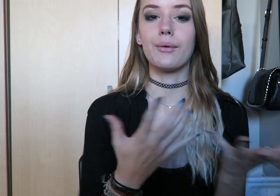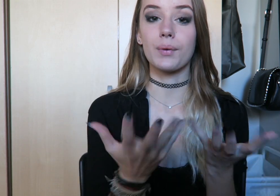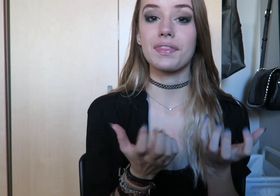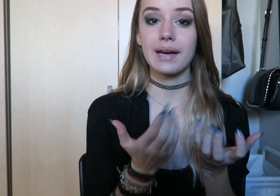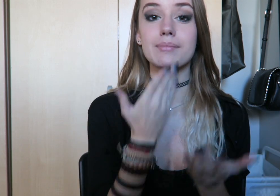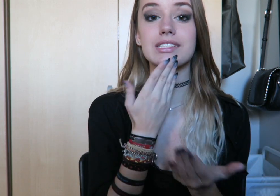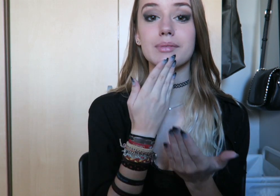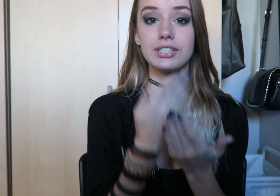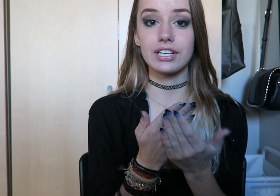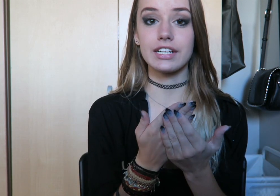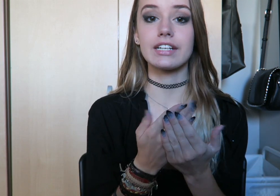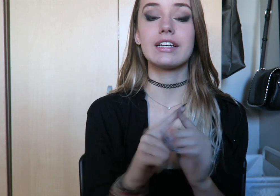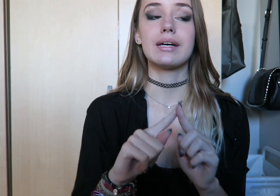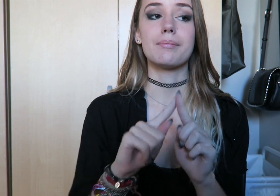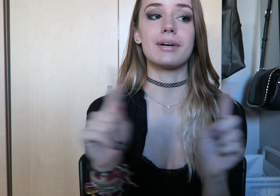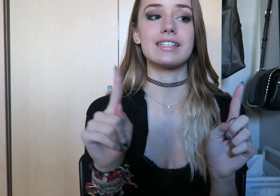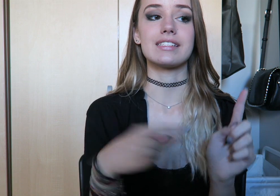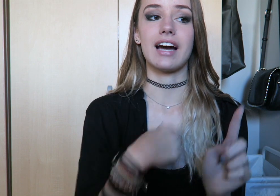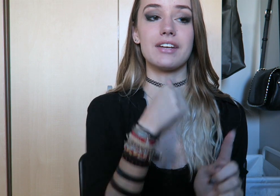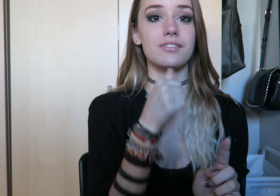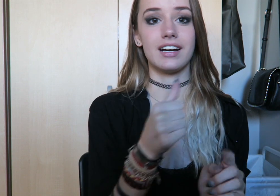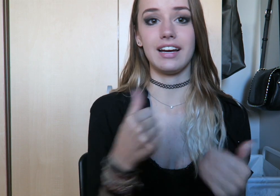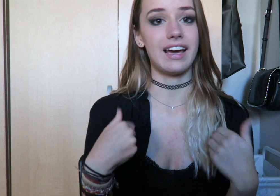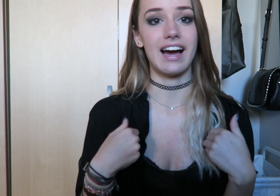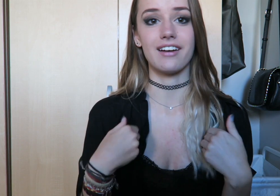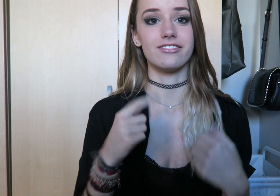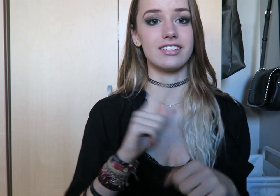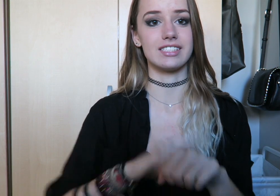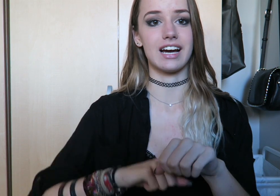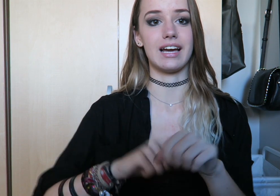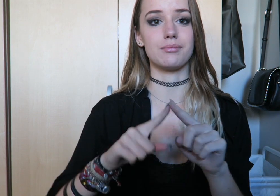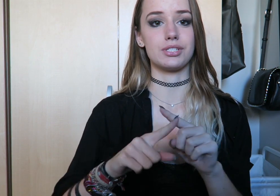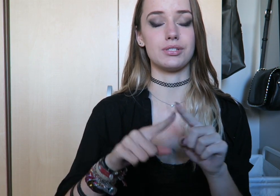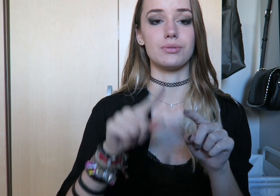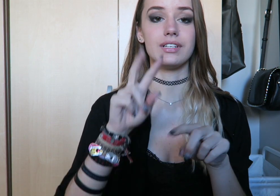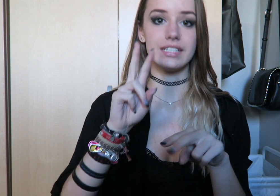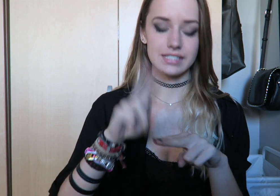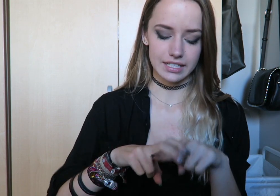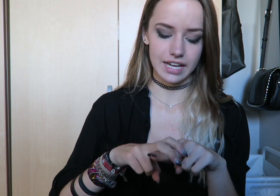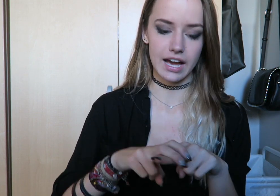So I want them to be good, but I do not have the time to sit down